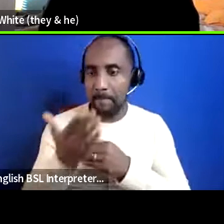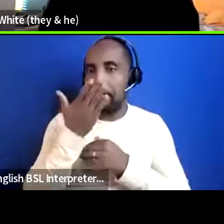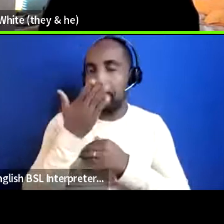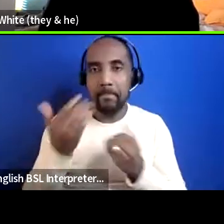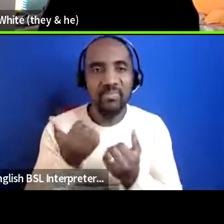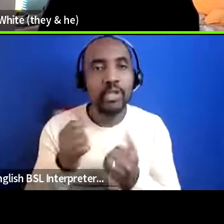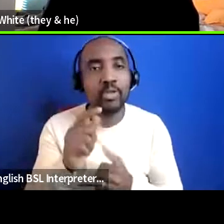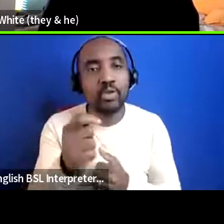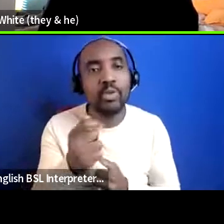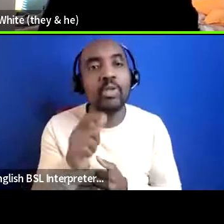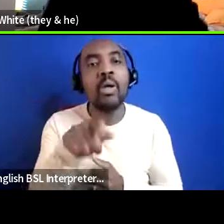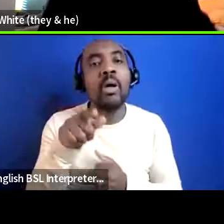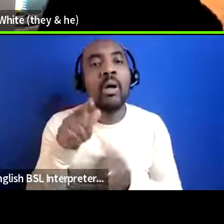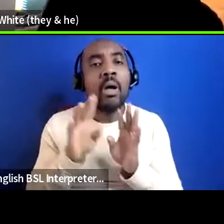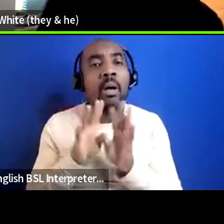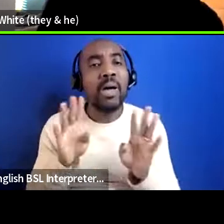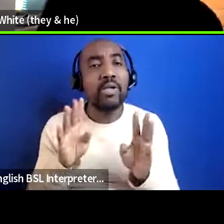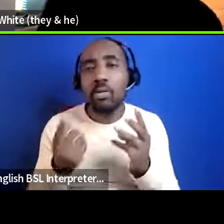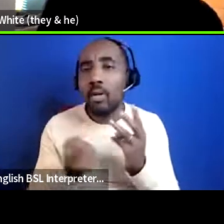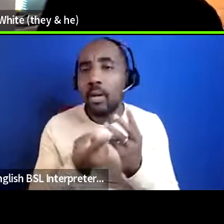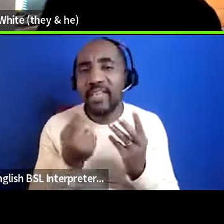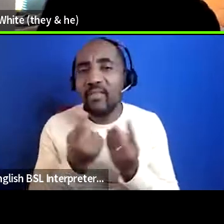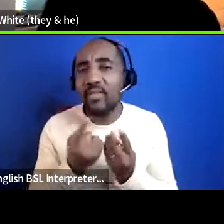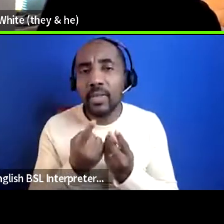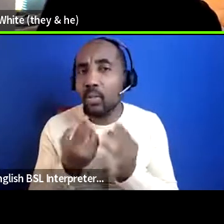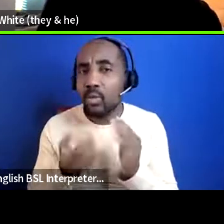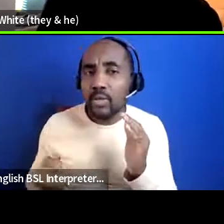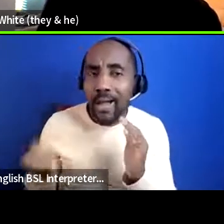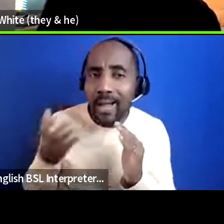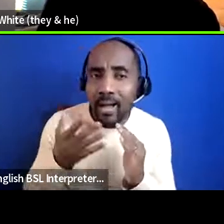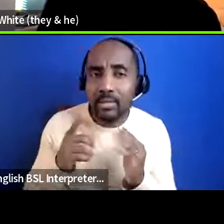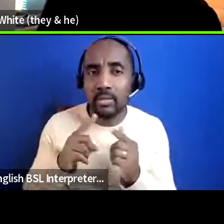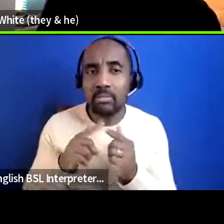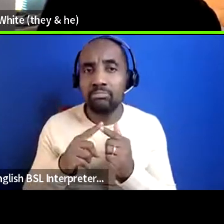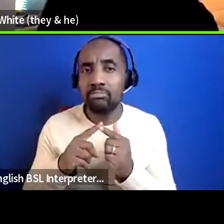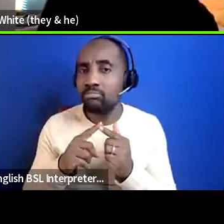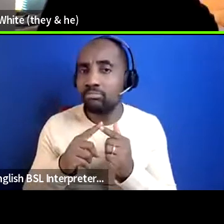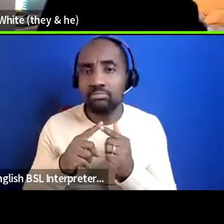anything else you'd like to say or kind of gather from what we've spoken about